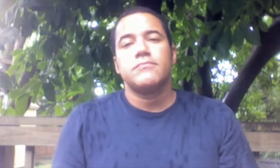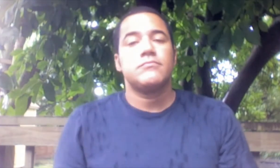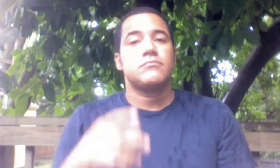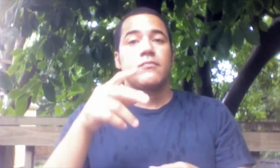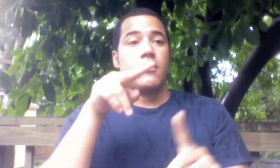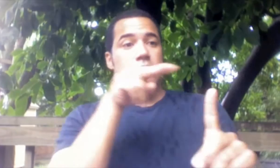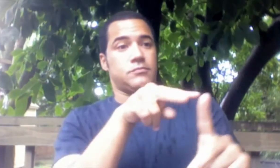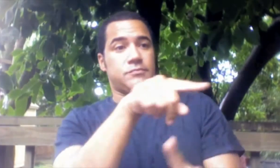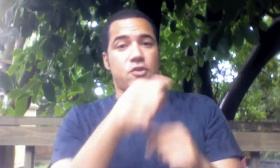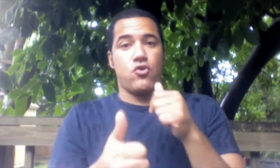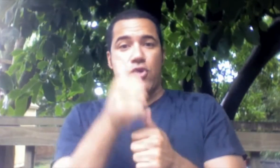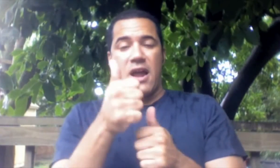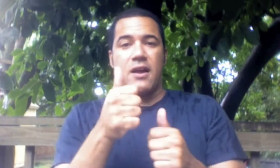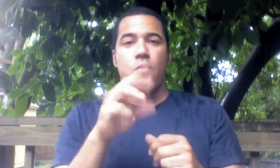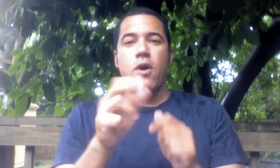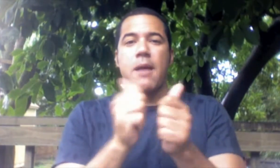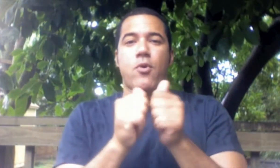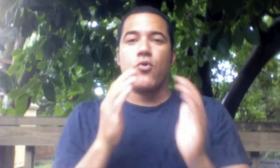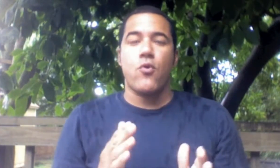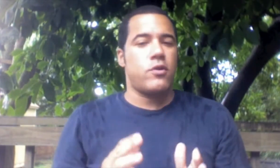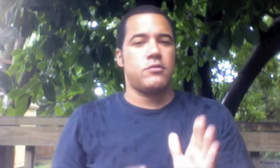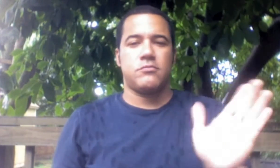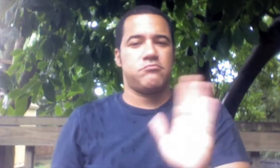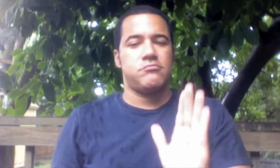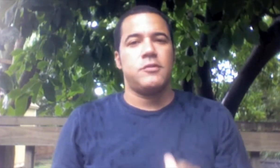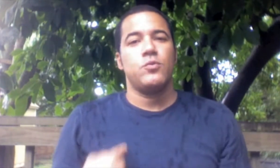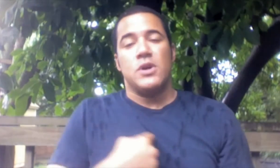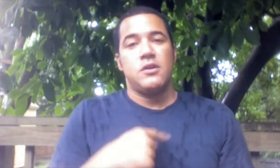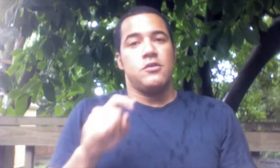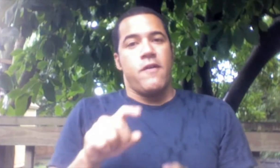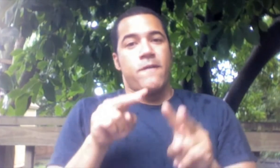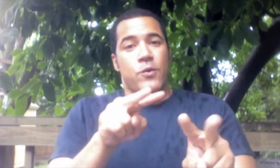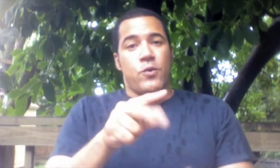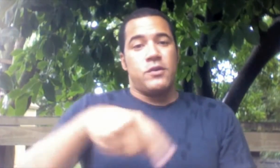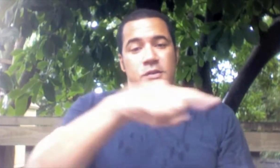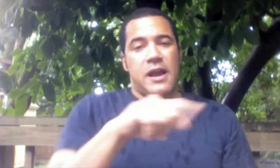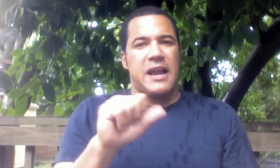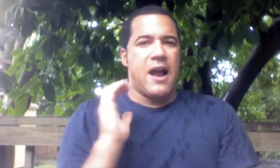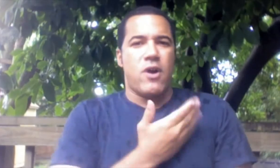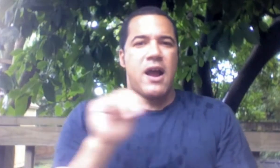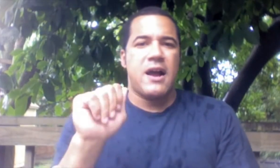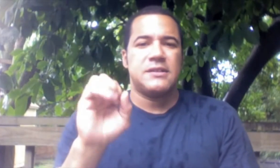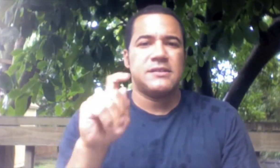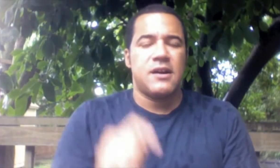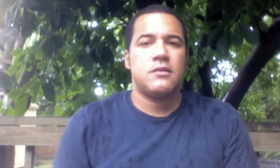We should not view them as a threat or a competitor. Instead we should view them as our asset.